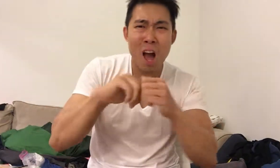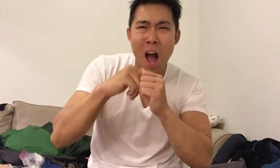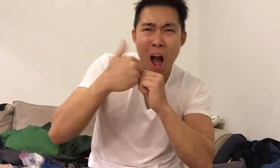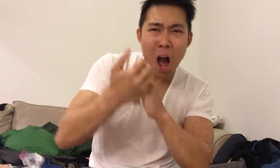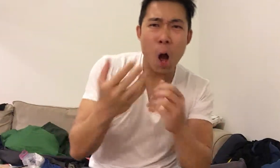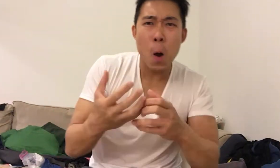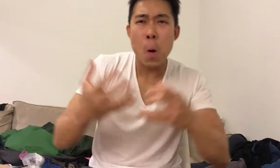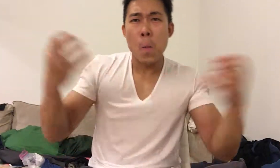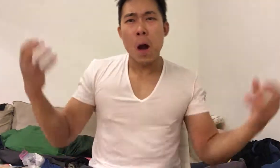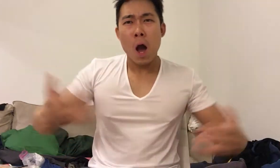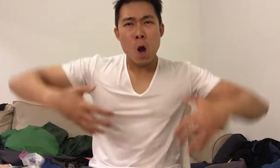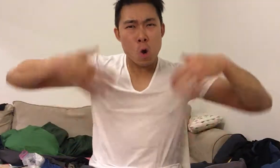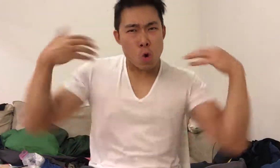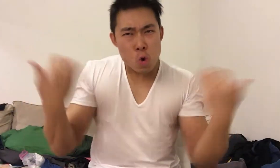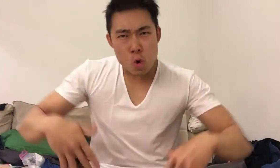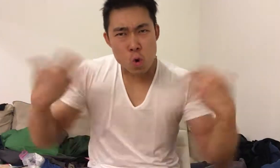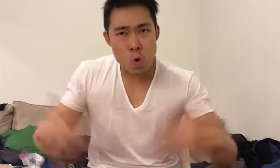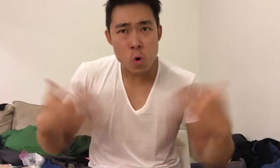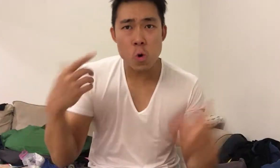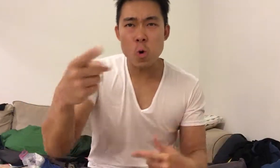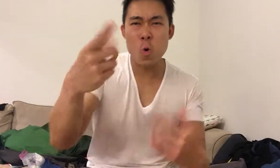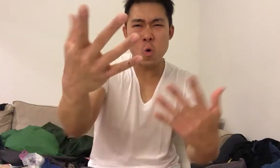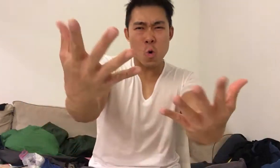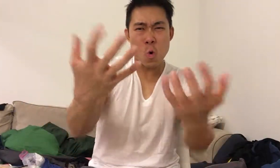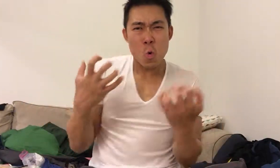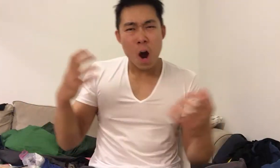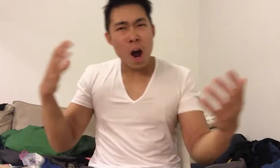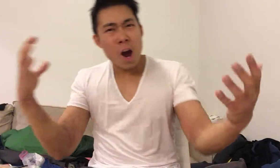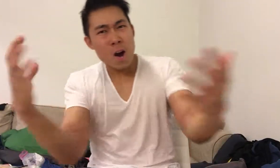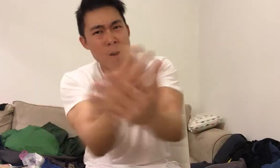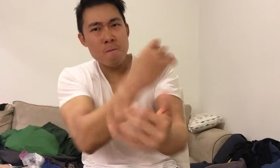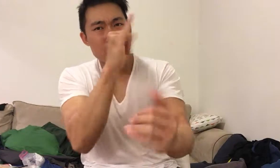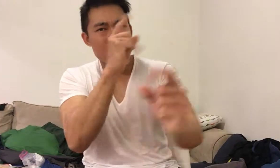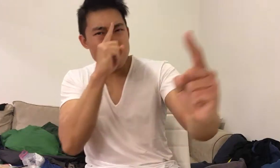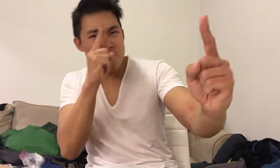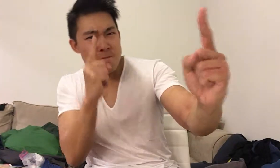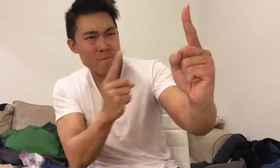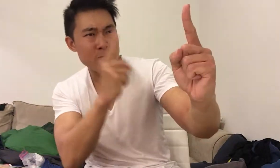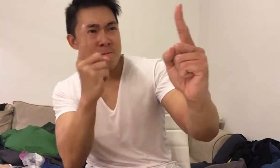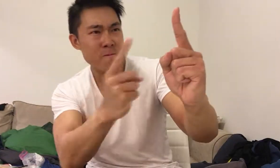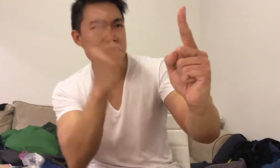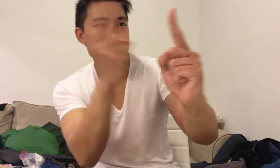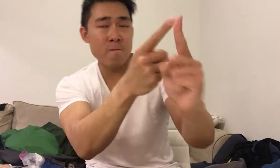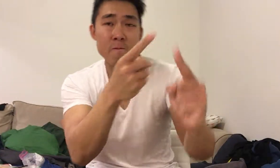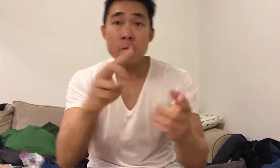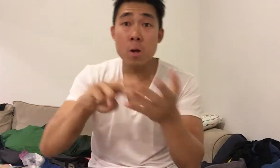How badly you want to achieve your goals.